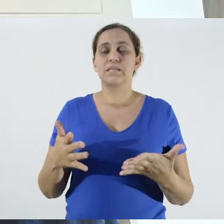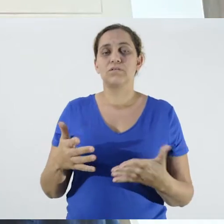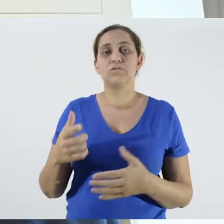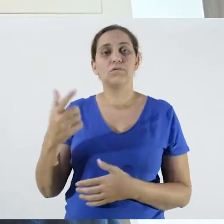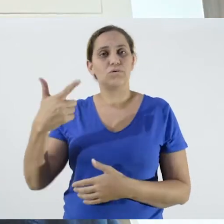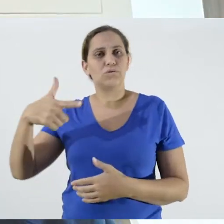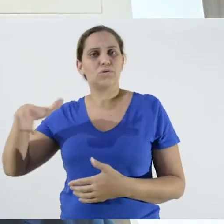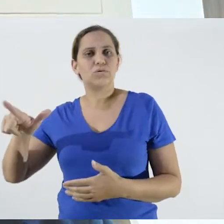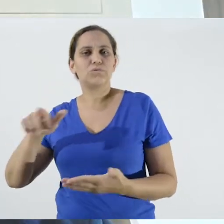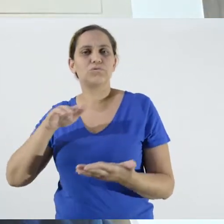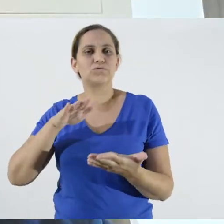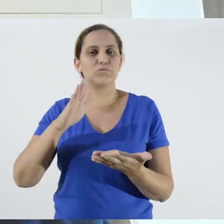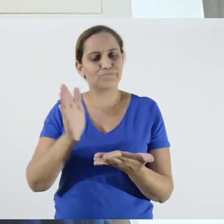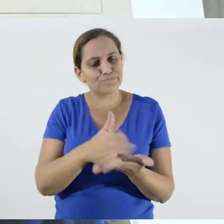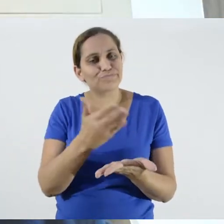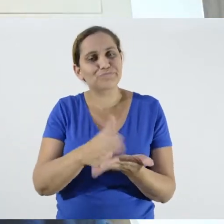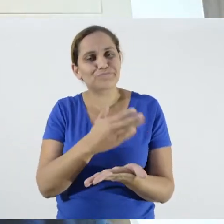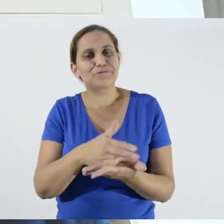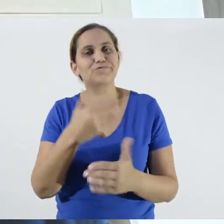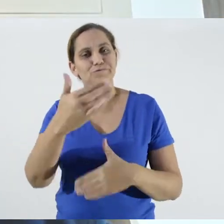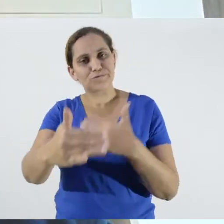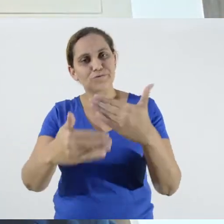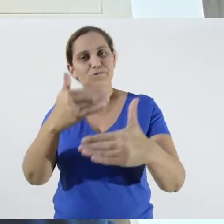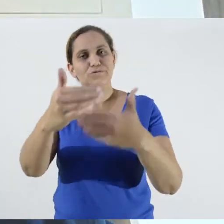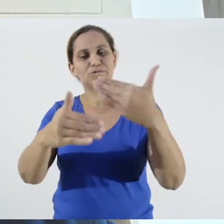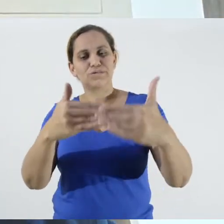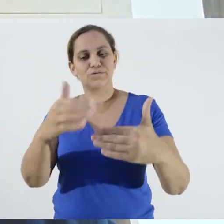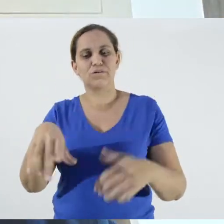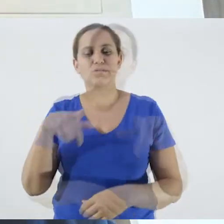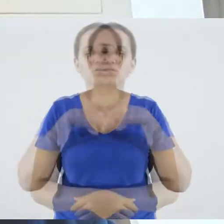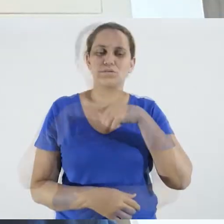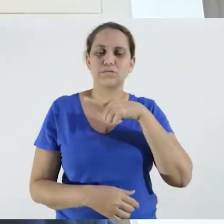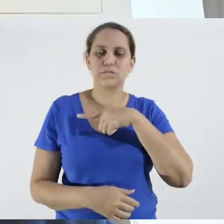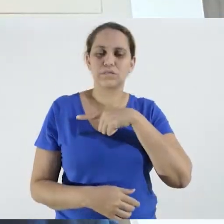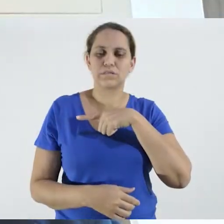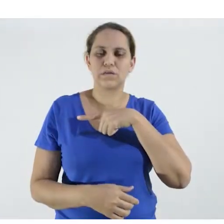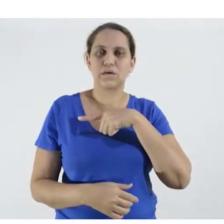meat markets that we are developing will contain, in principle,